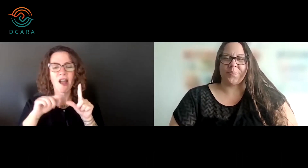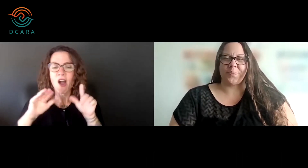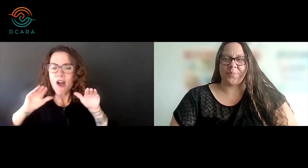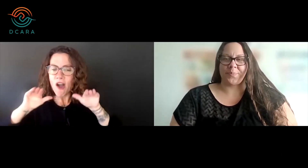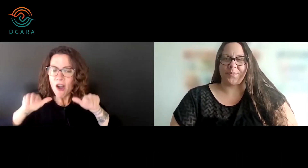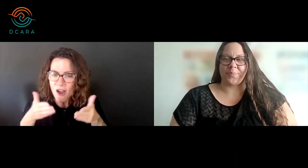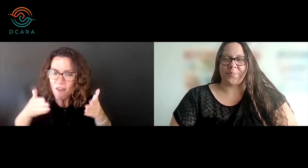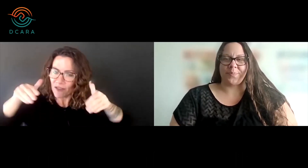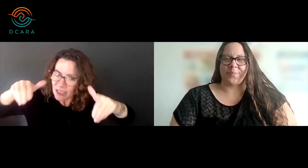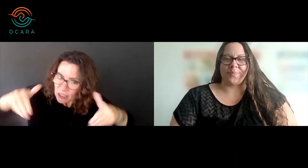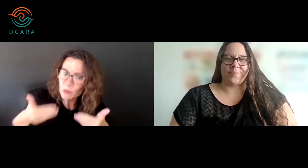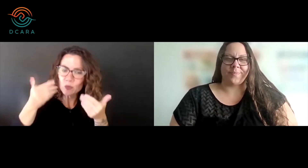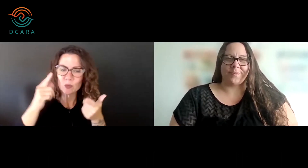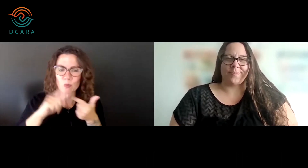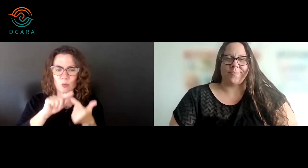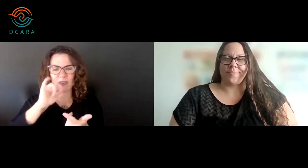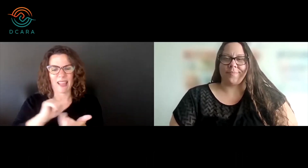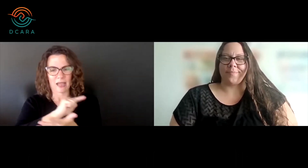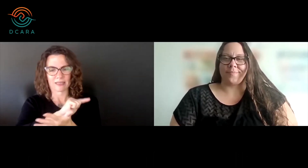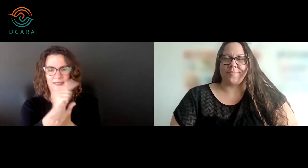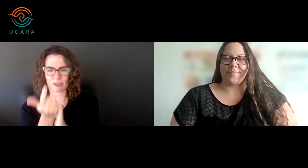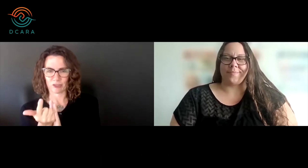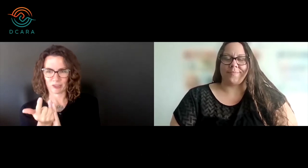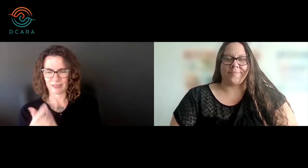offers an introduction to the series.